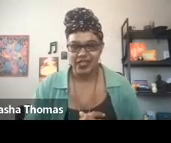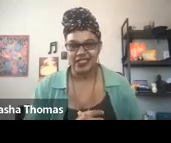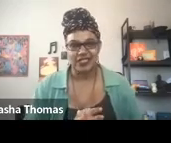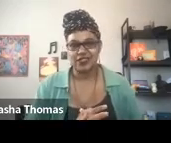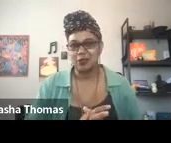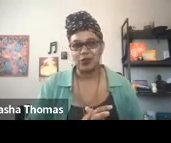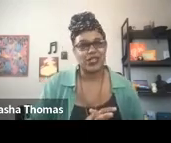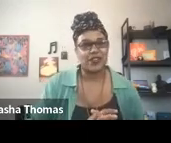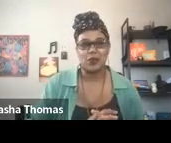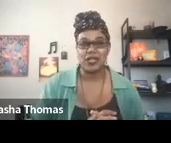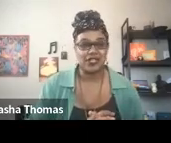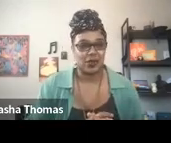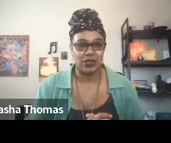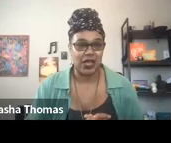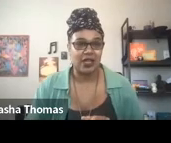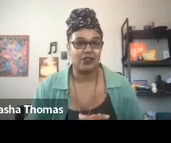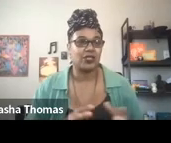the idea of symbols, how they relate to our lives.